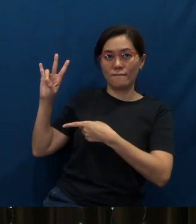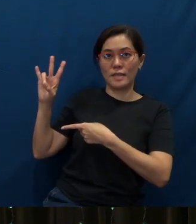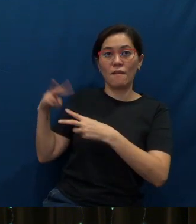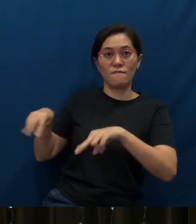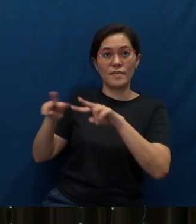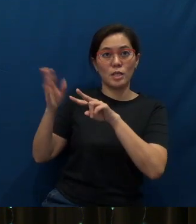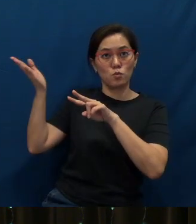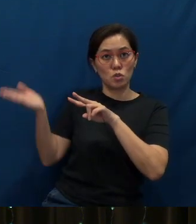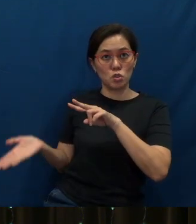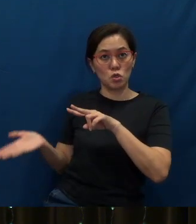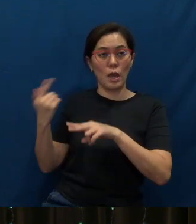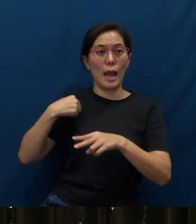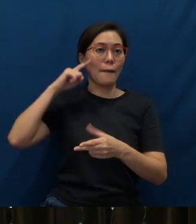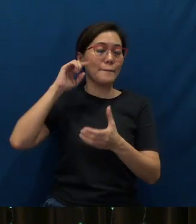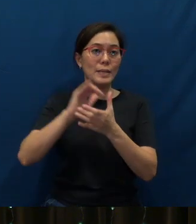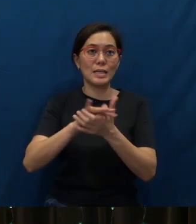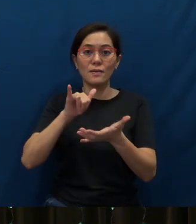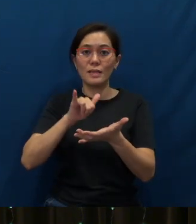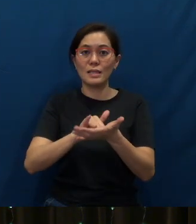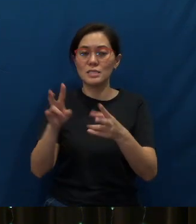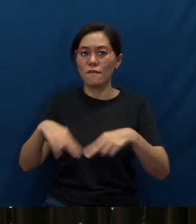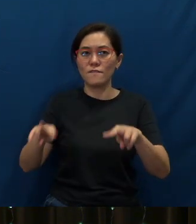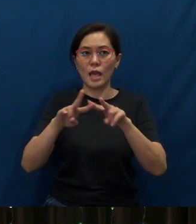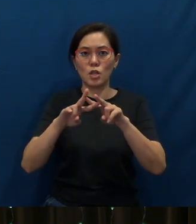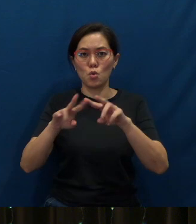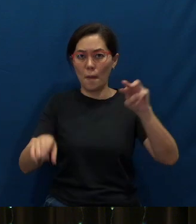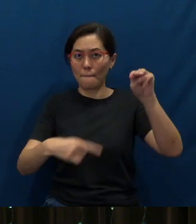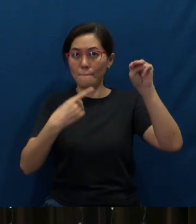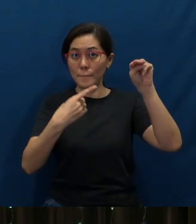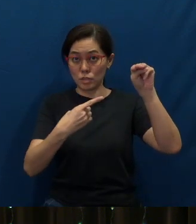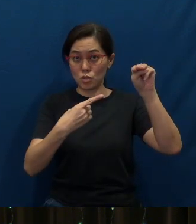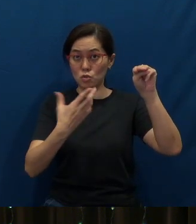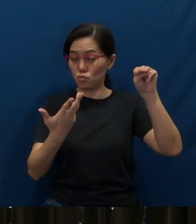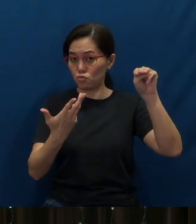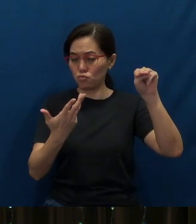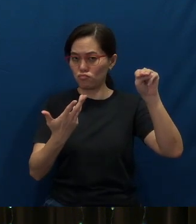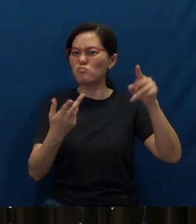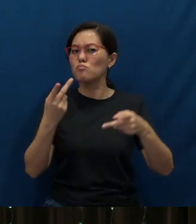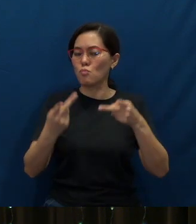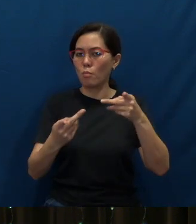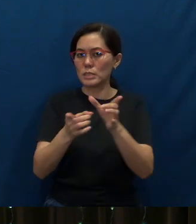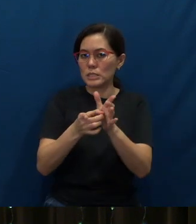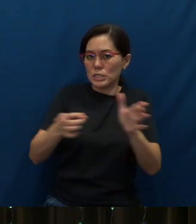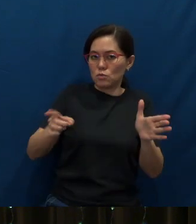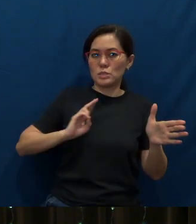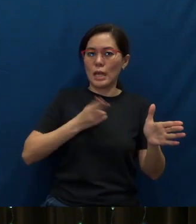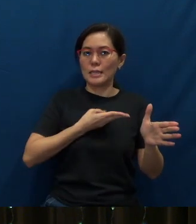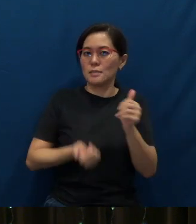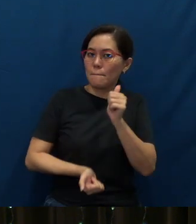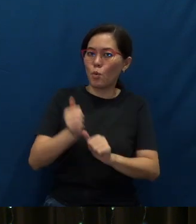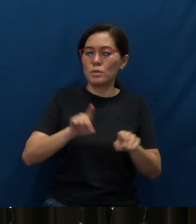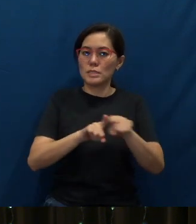I believe this value of missions probably distinguishes us the most as a church.